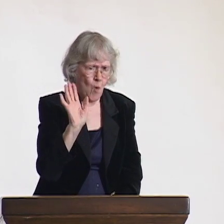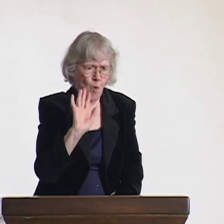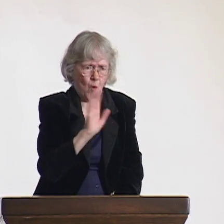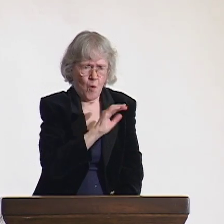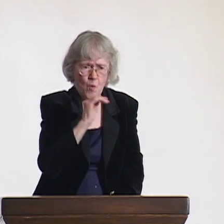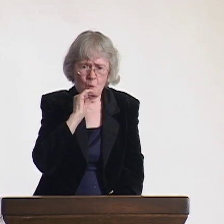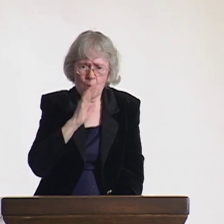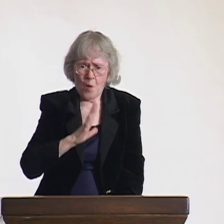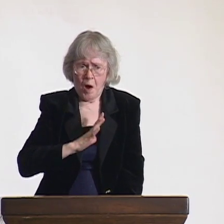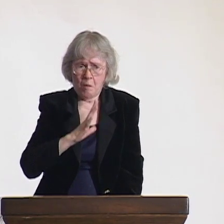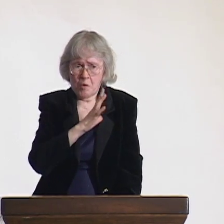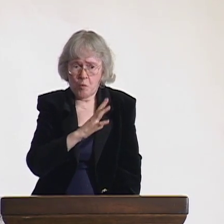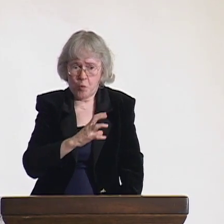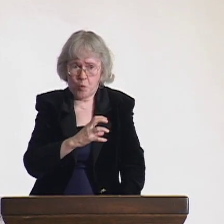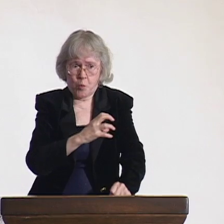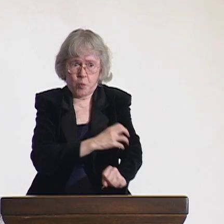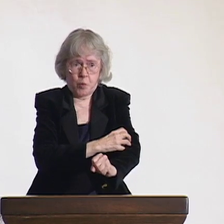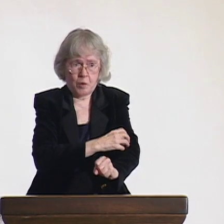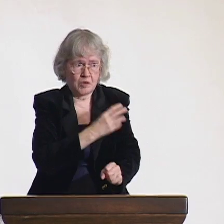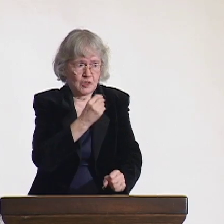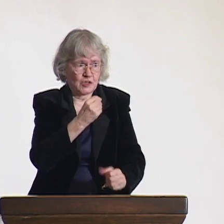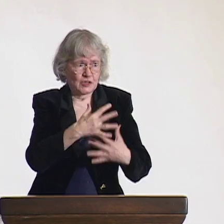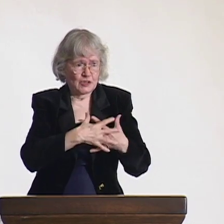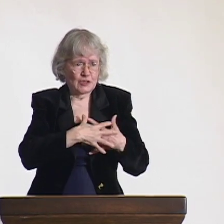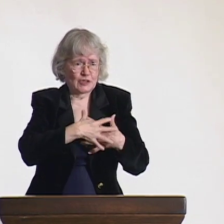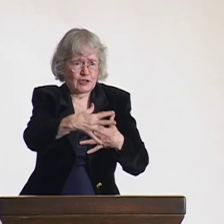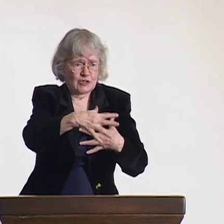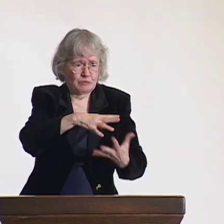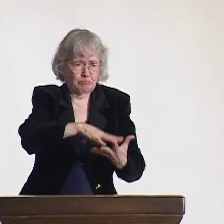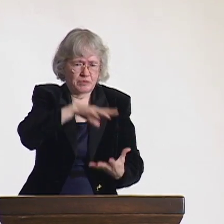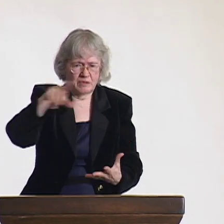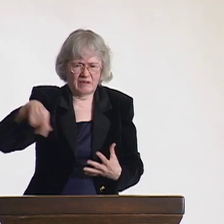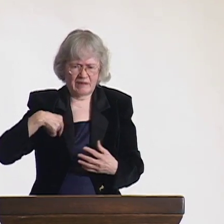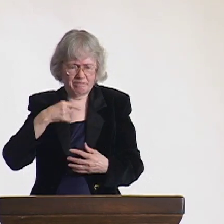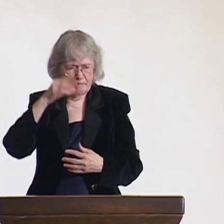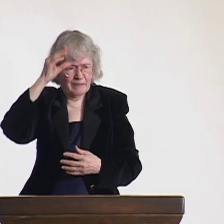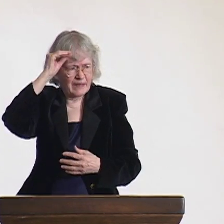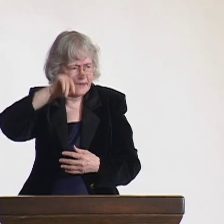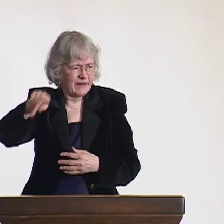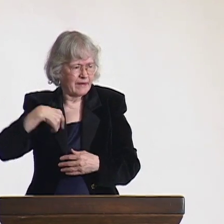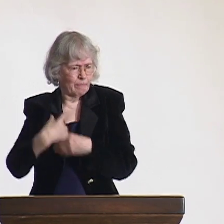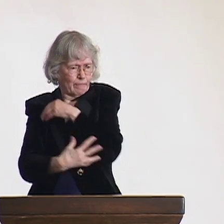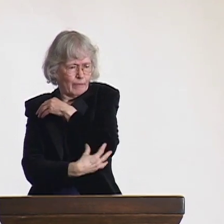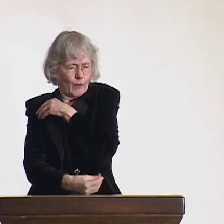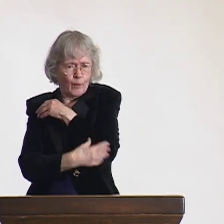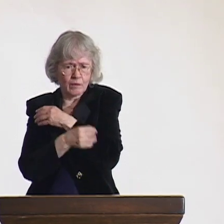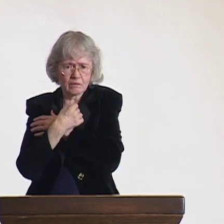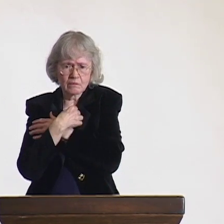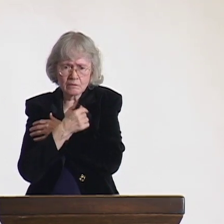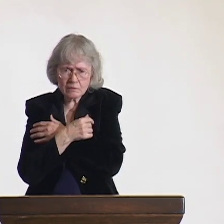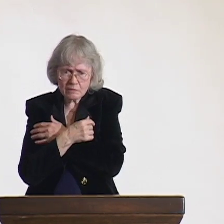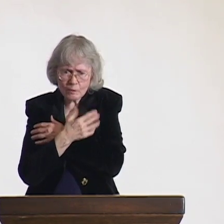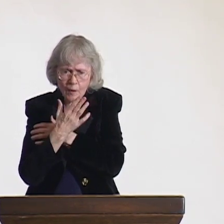and selling small items that they made. They would give the proceeds to the men's club...